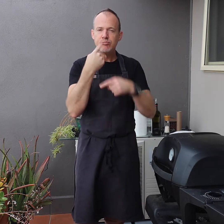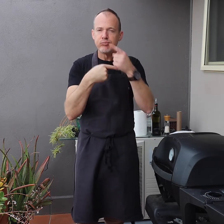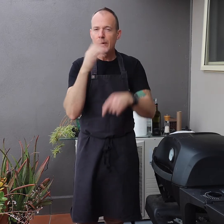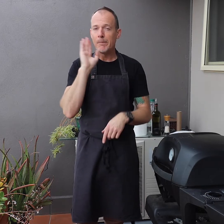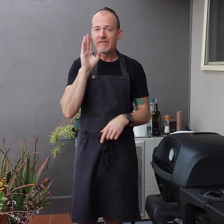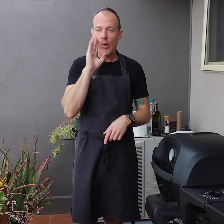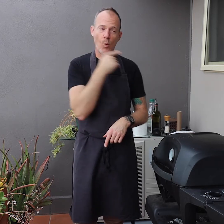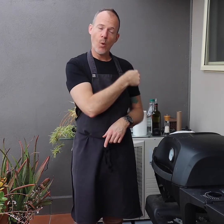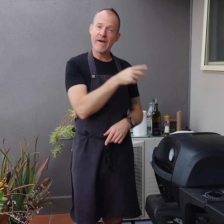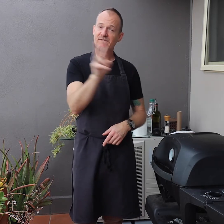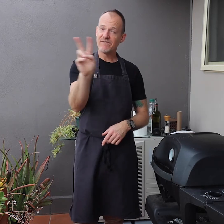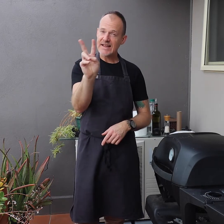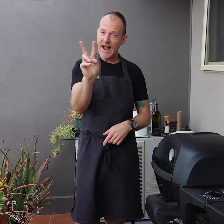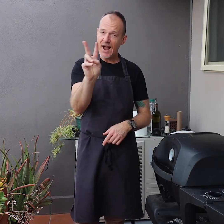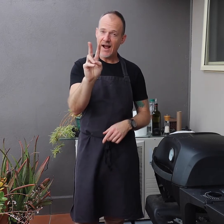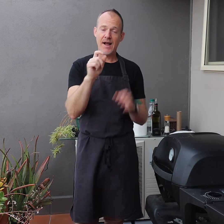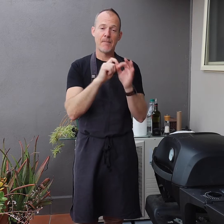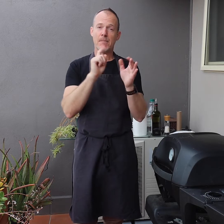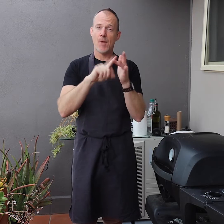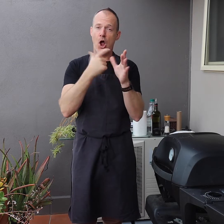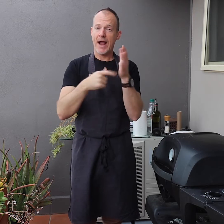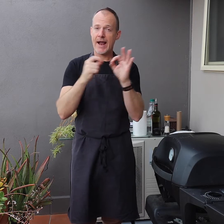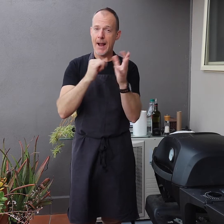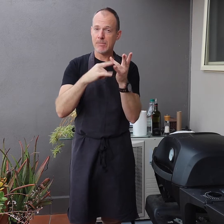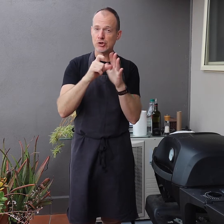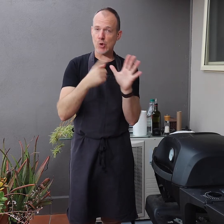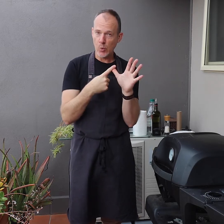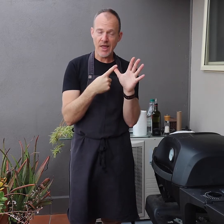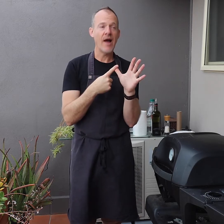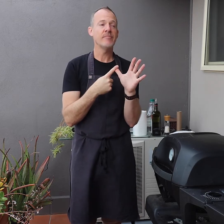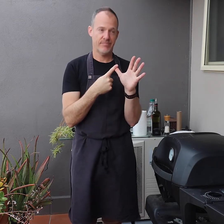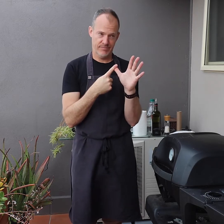Remember the information I gave you before, clean with vinegar and bi carb soda,